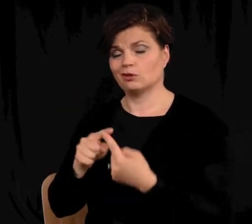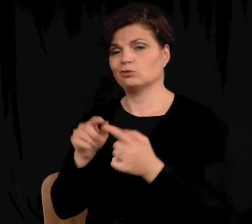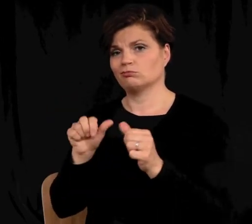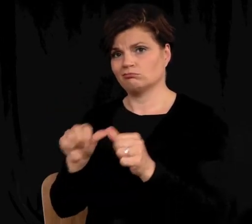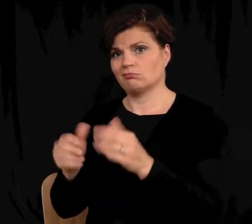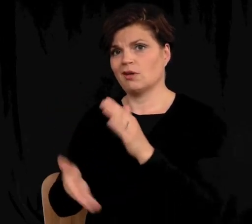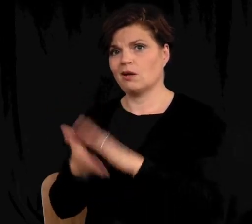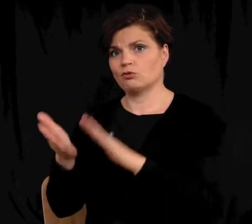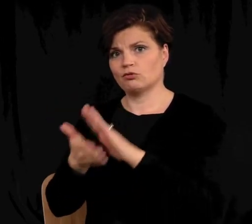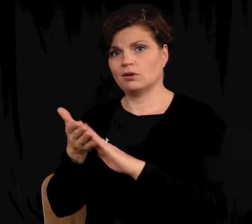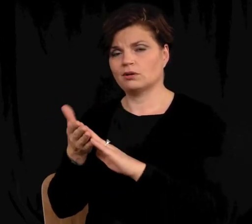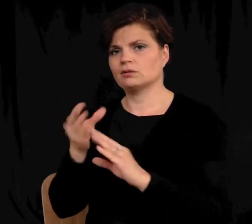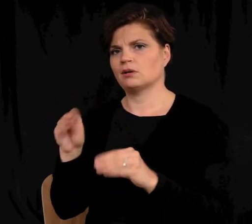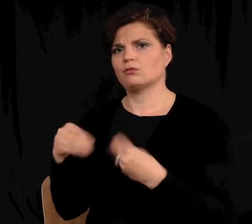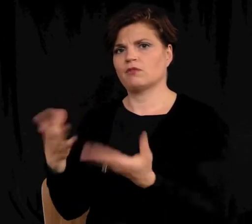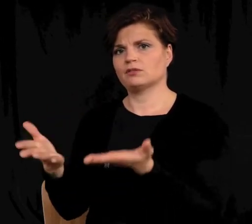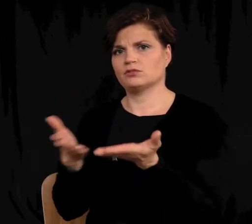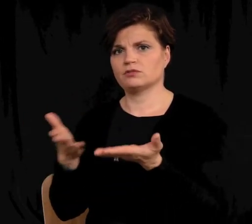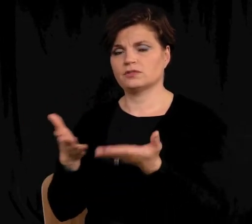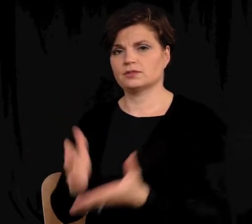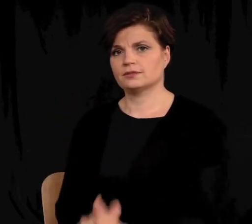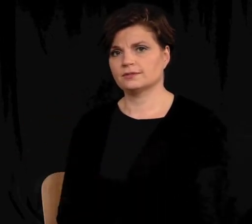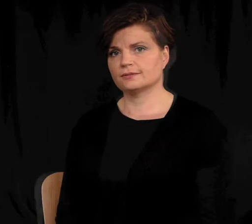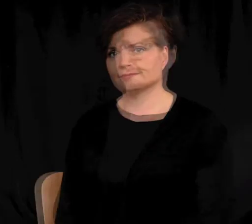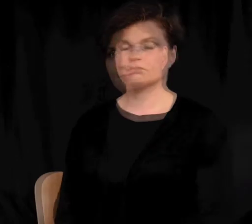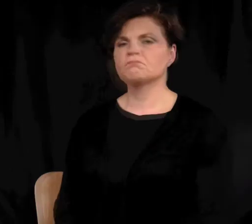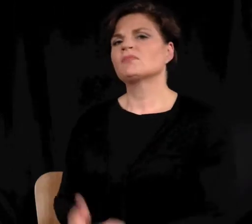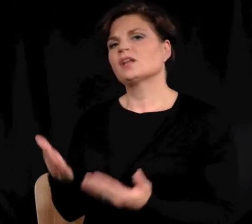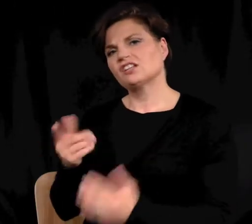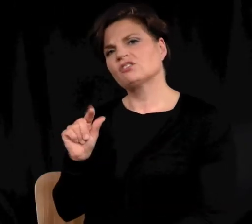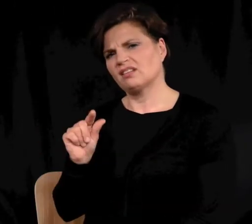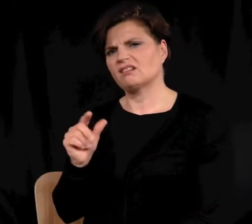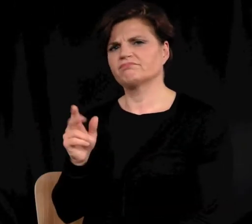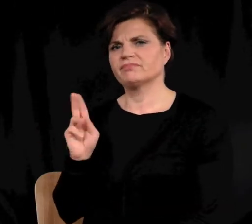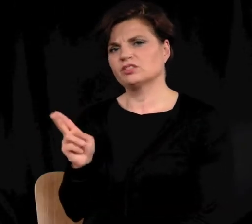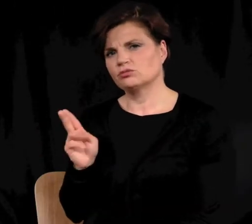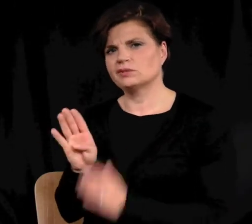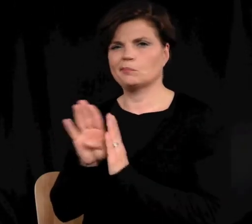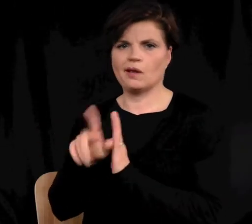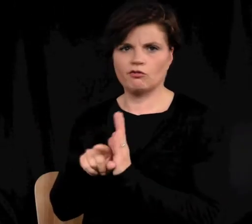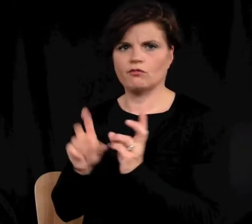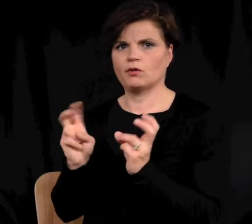to continue operating and providing services. Here's a little bit of history/background.